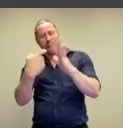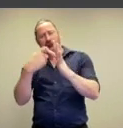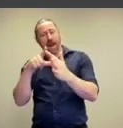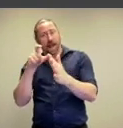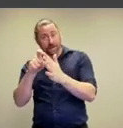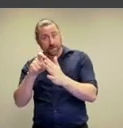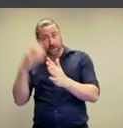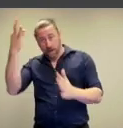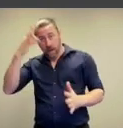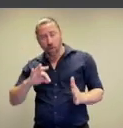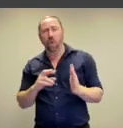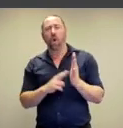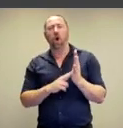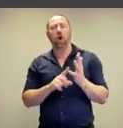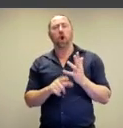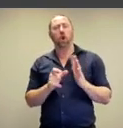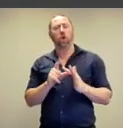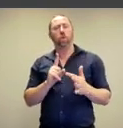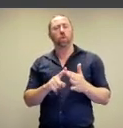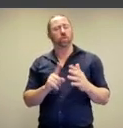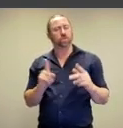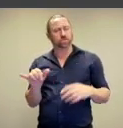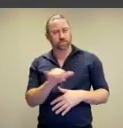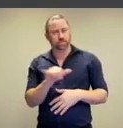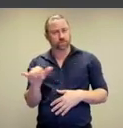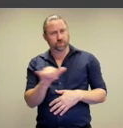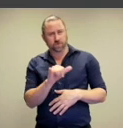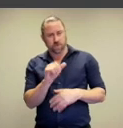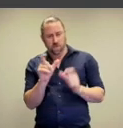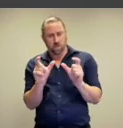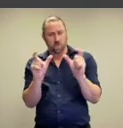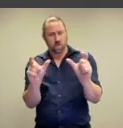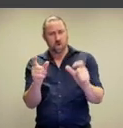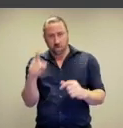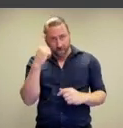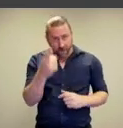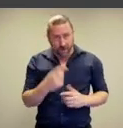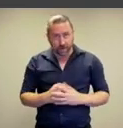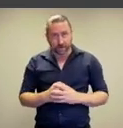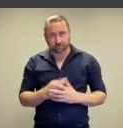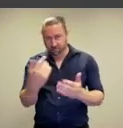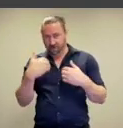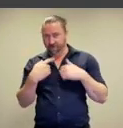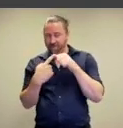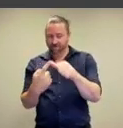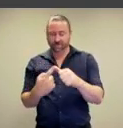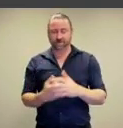are you naked? Or are you